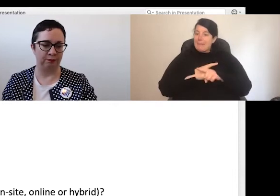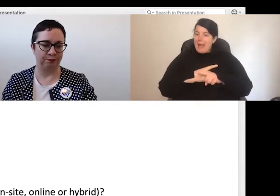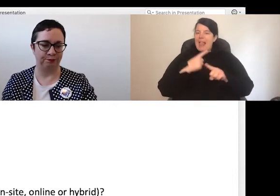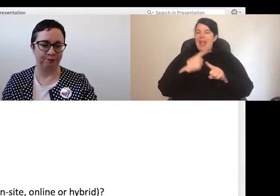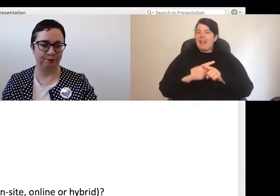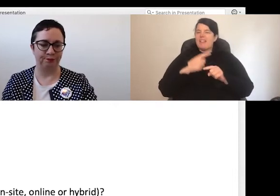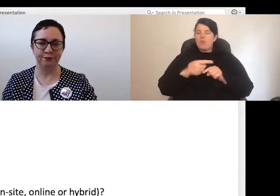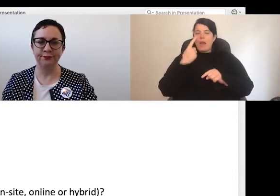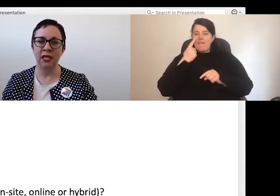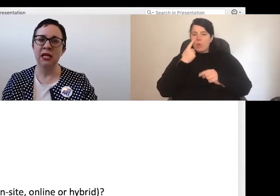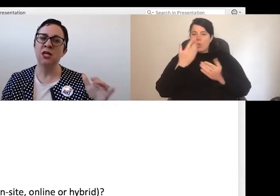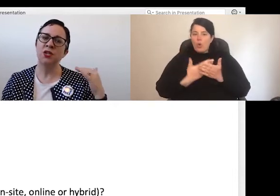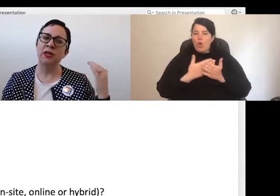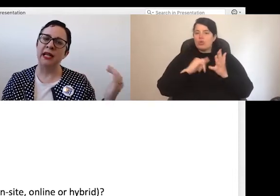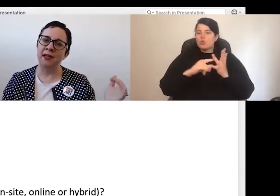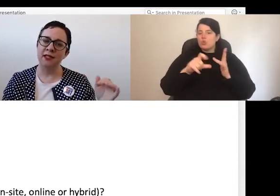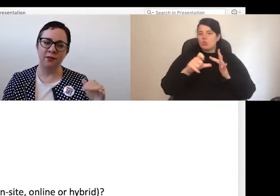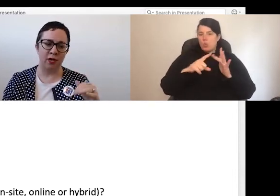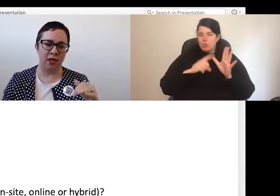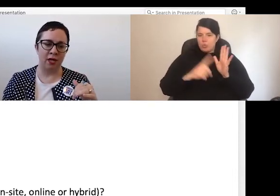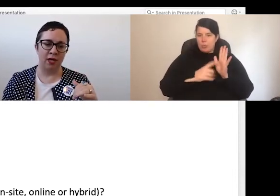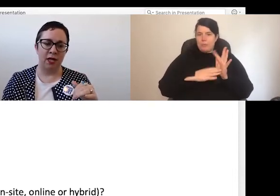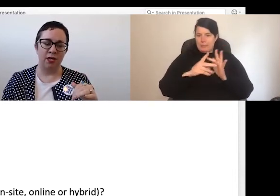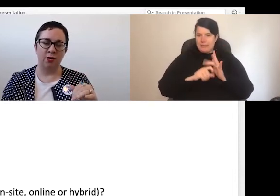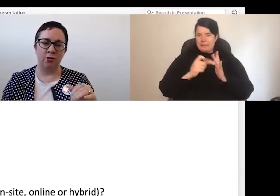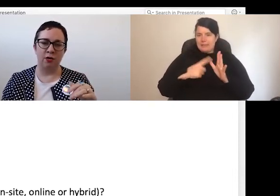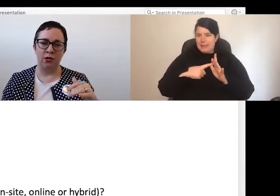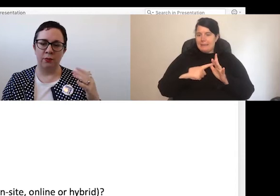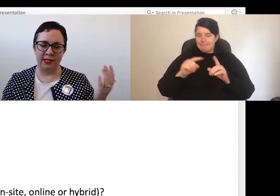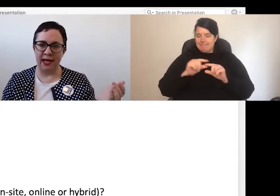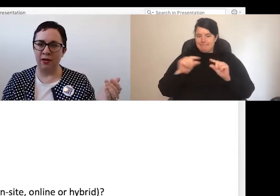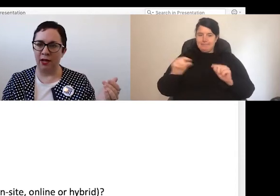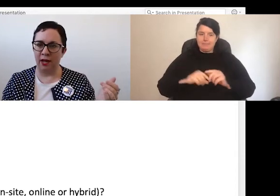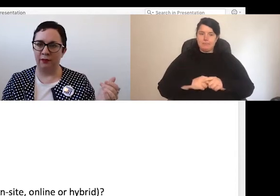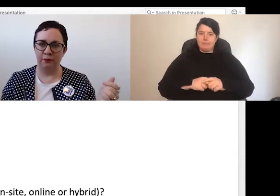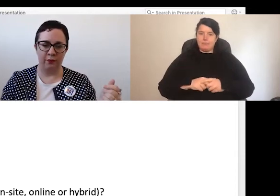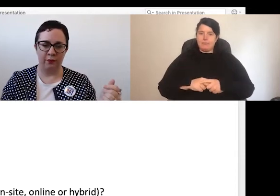Regardless of whether you'll be staying online